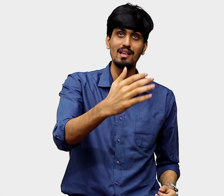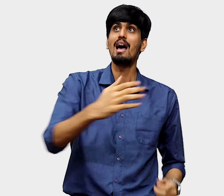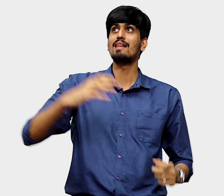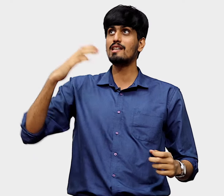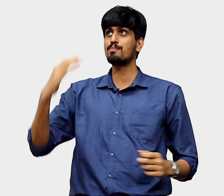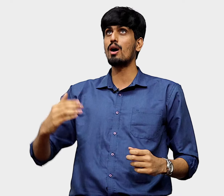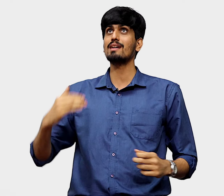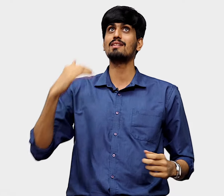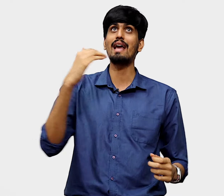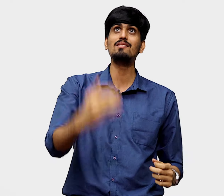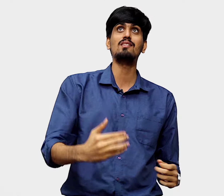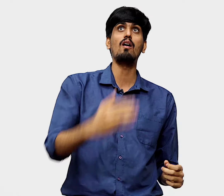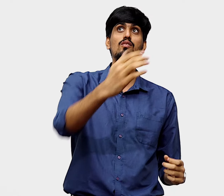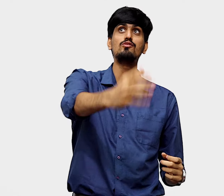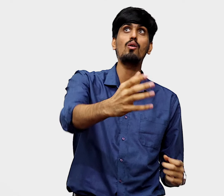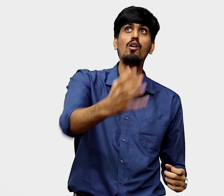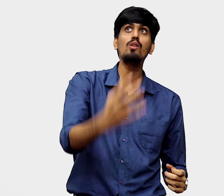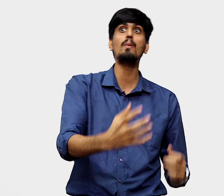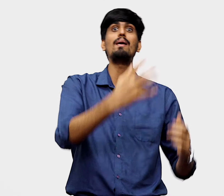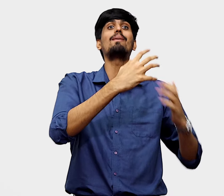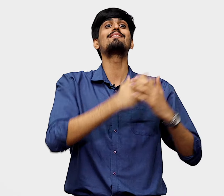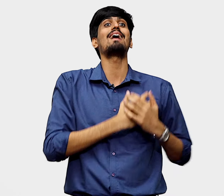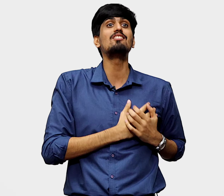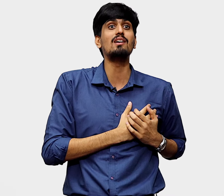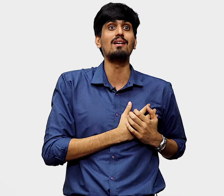and these products that exist are also so close to people's culture